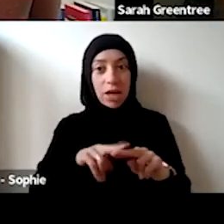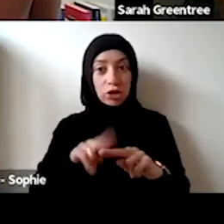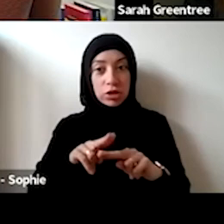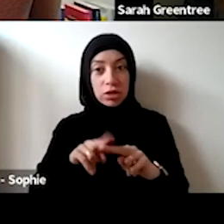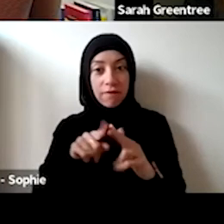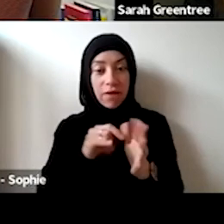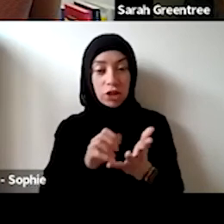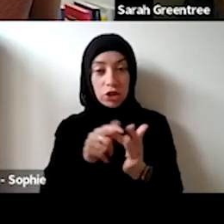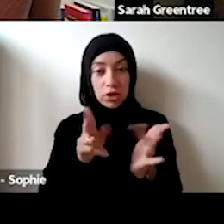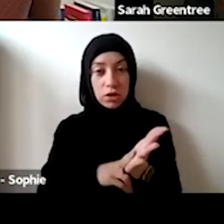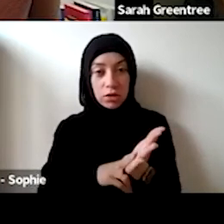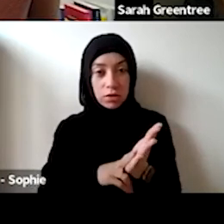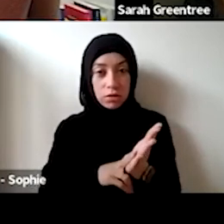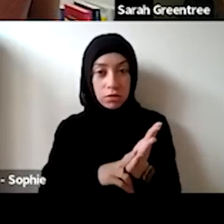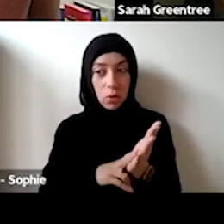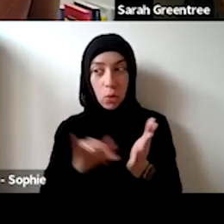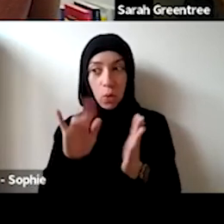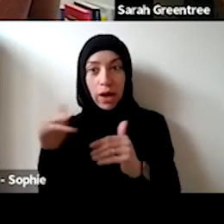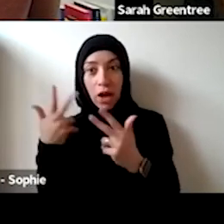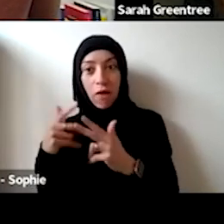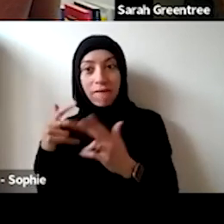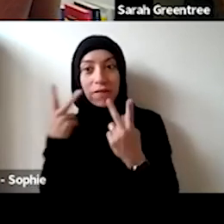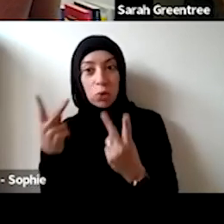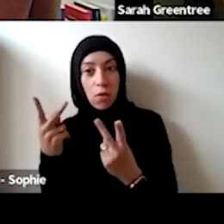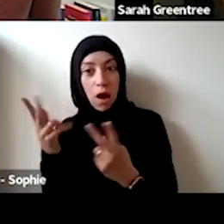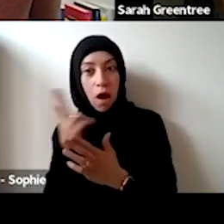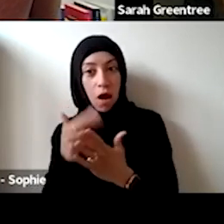if it was fashion, you would talk to Michaela, the head of visual arts. At the moment, I think